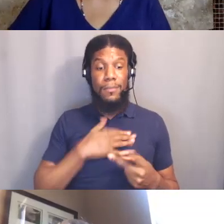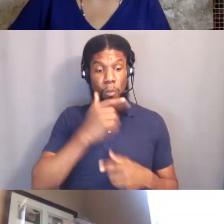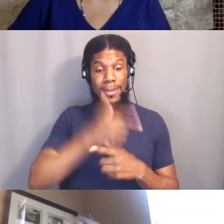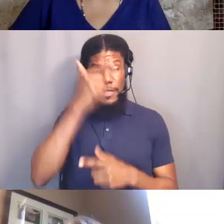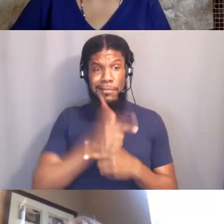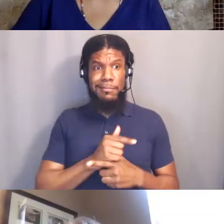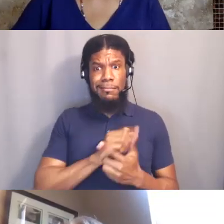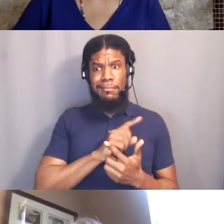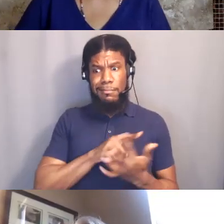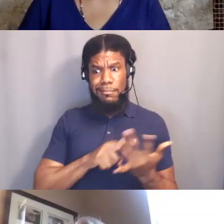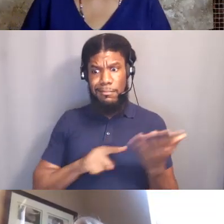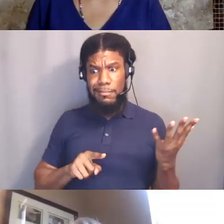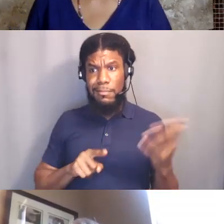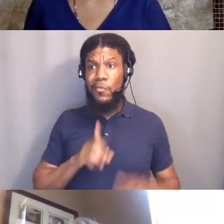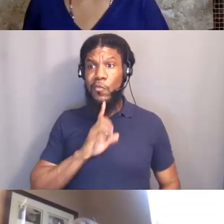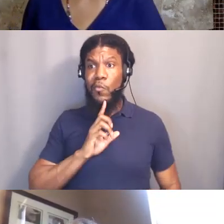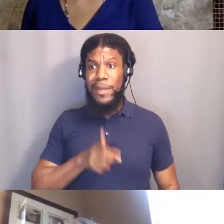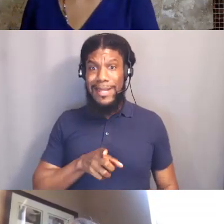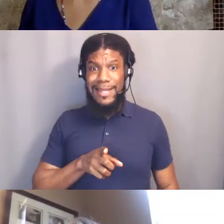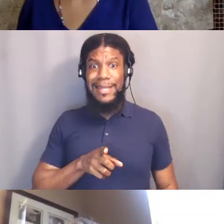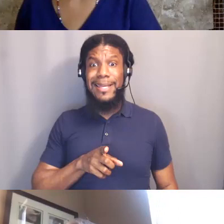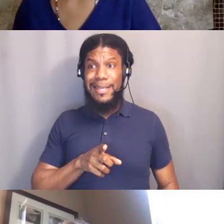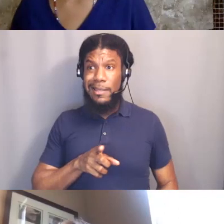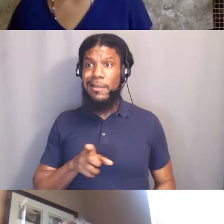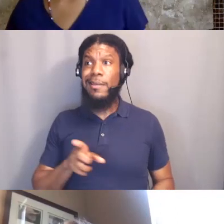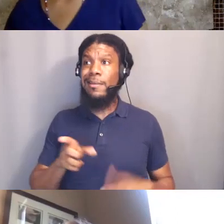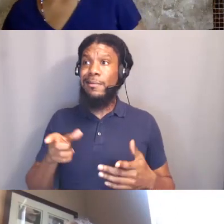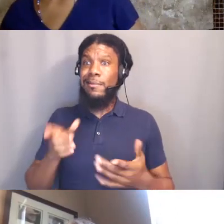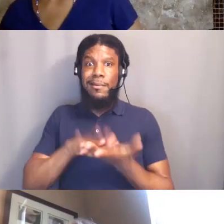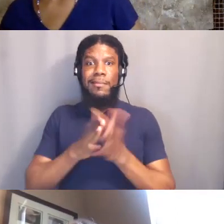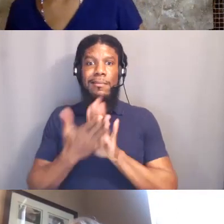make human relations very sticky and at times unsuccessful